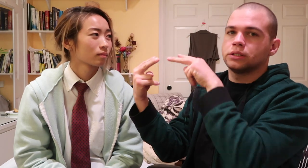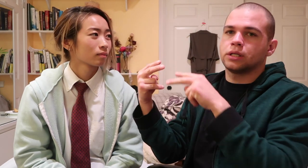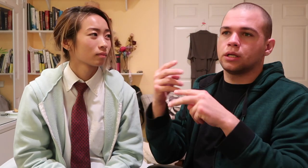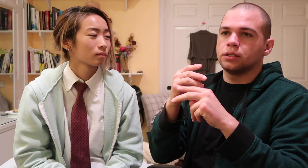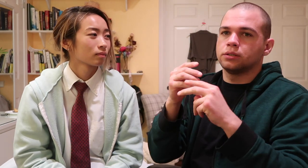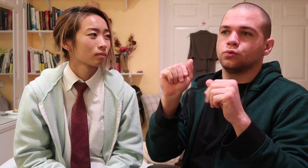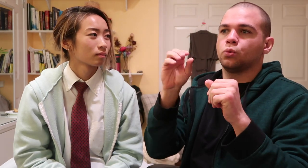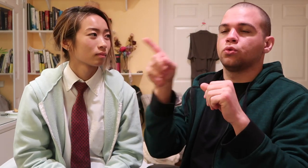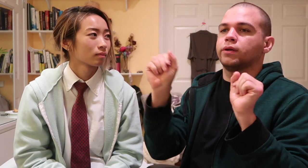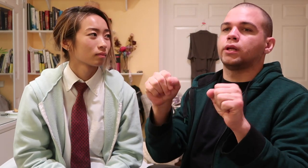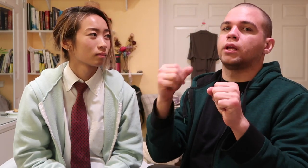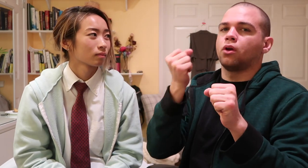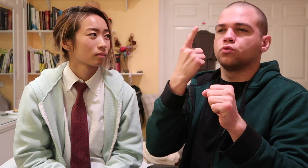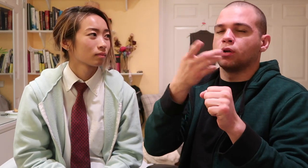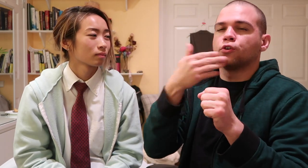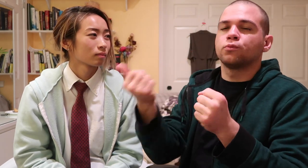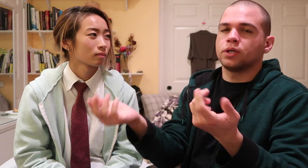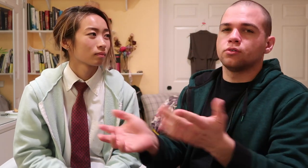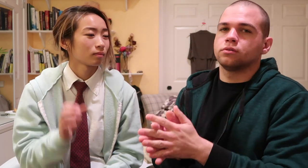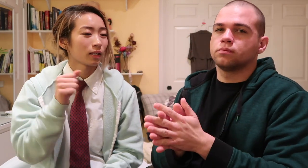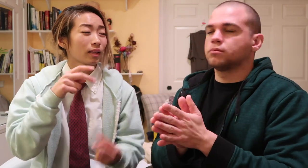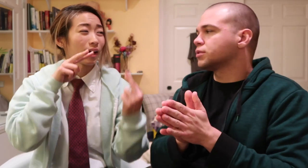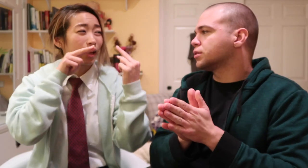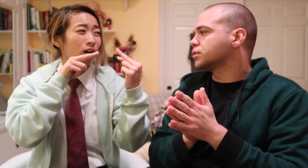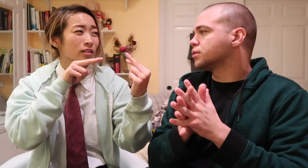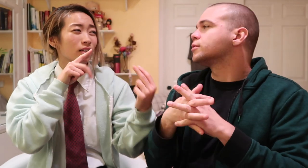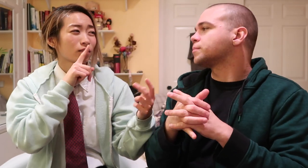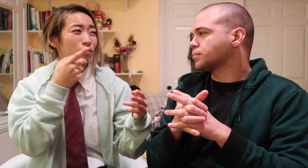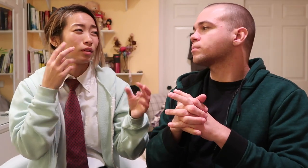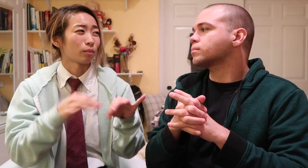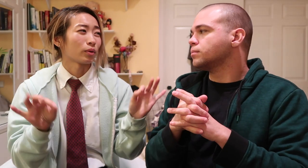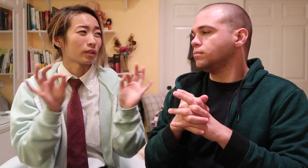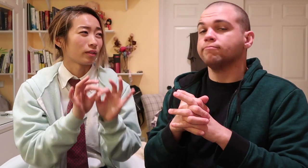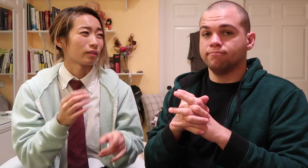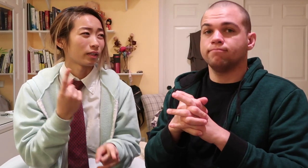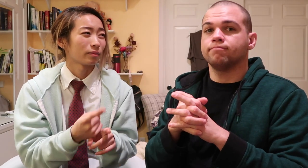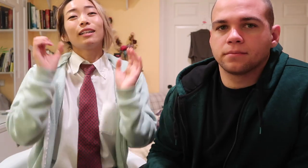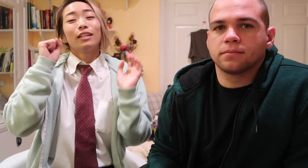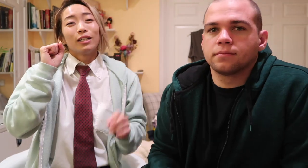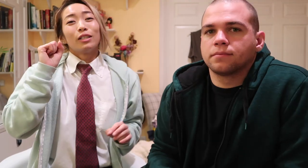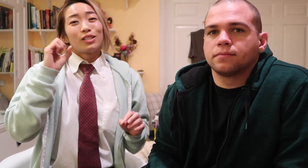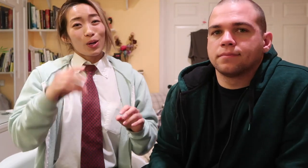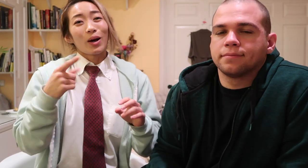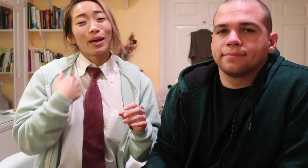so they can understand better yeah the eye contact is really important, right so I'm